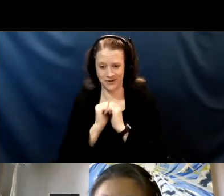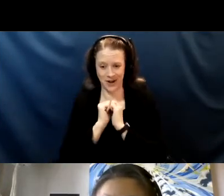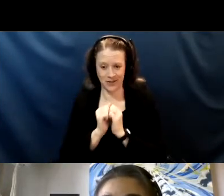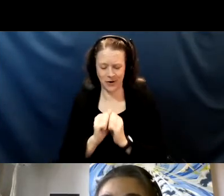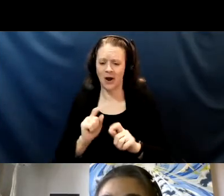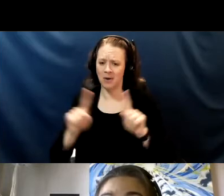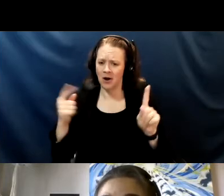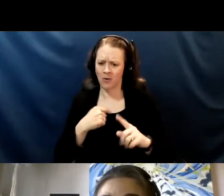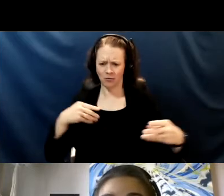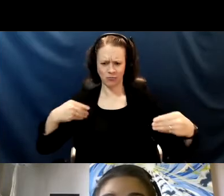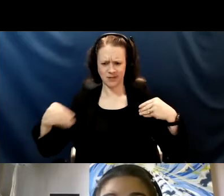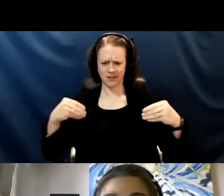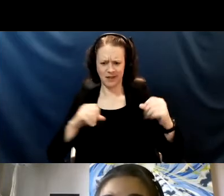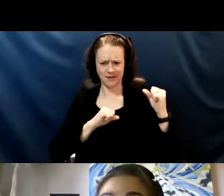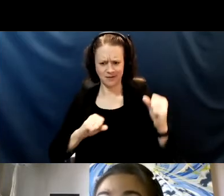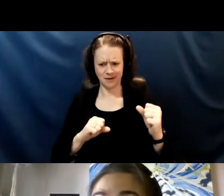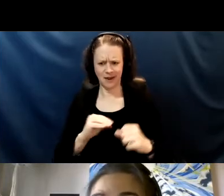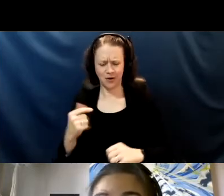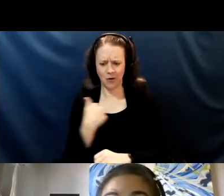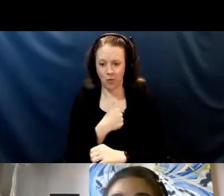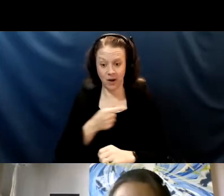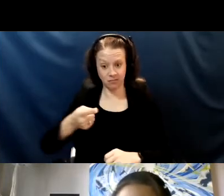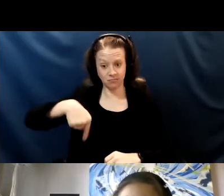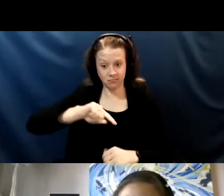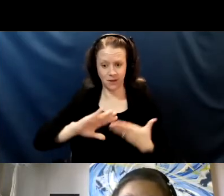and we as a community can recover and move forward.